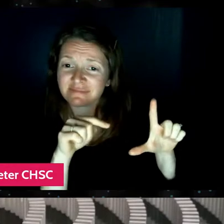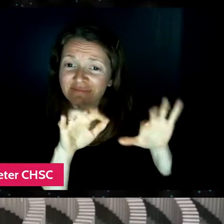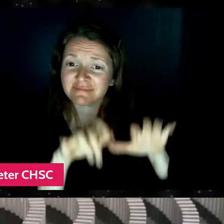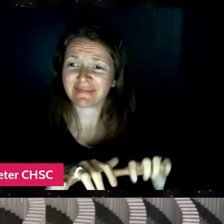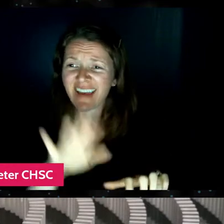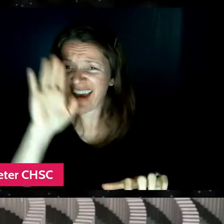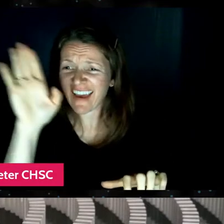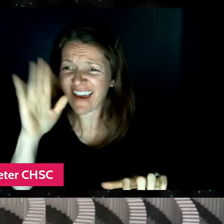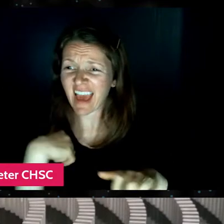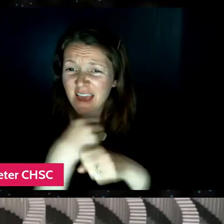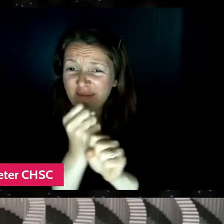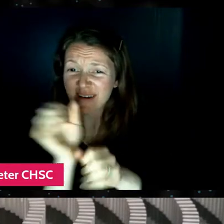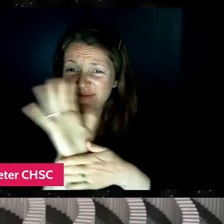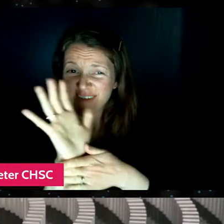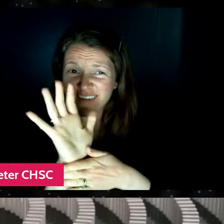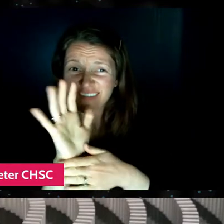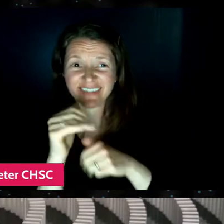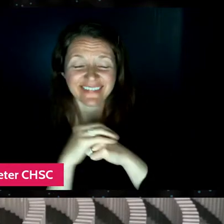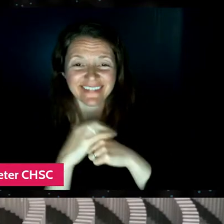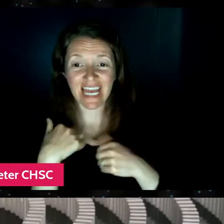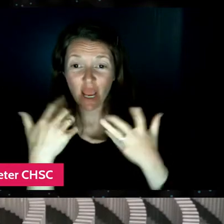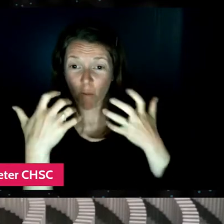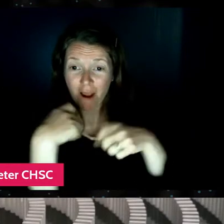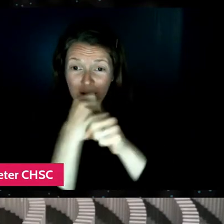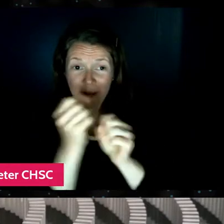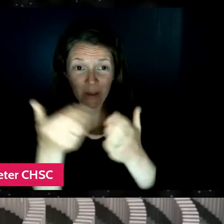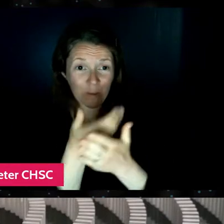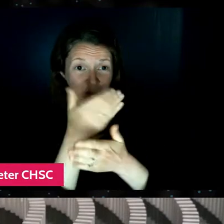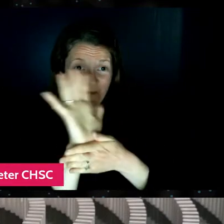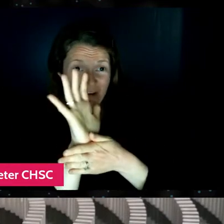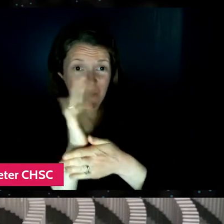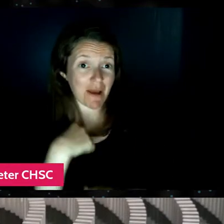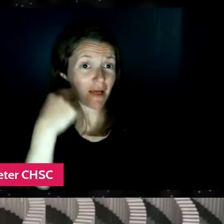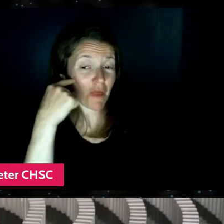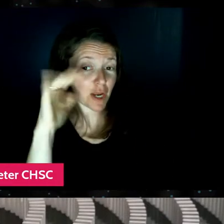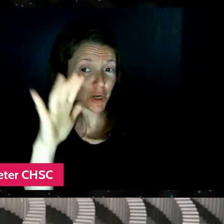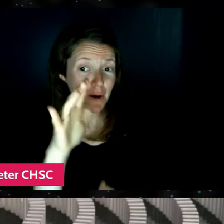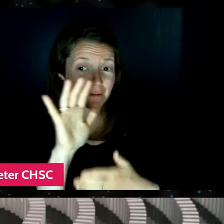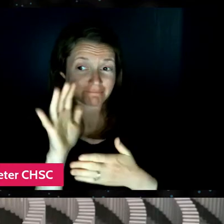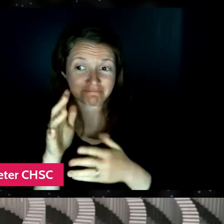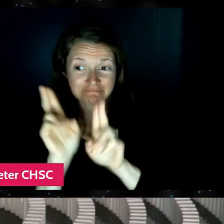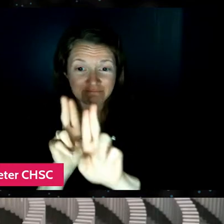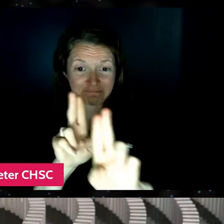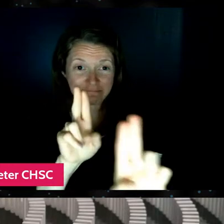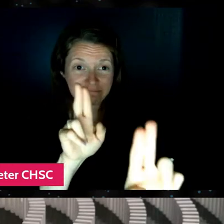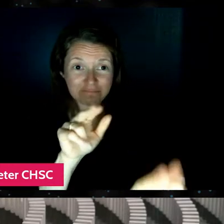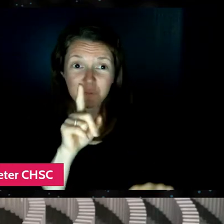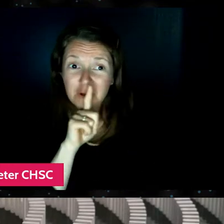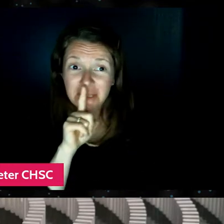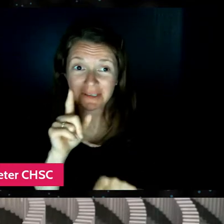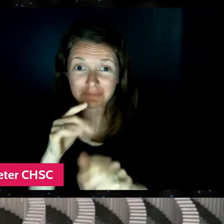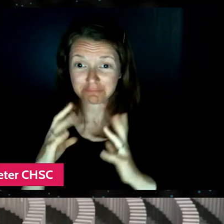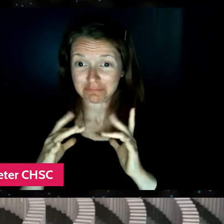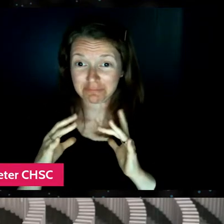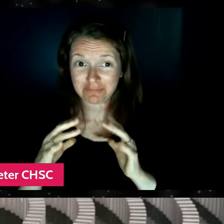"I'm looking to do a new film. "And I thought your stuff was really cool." And then I think I actually like forgot